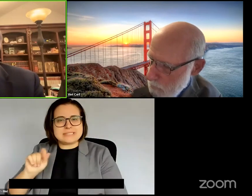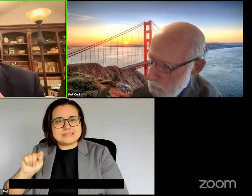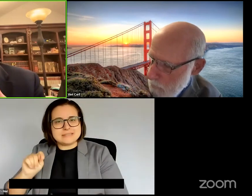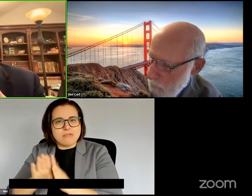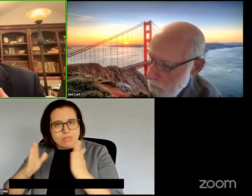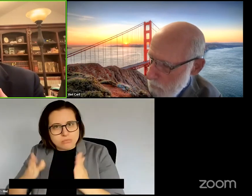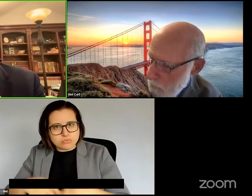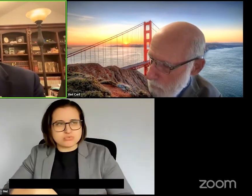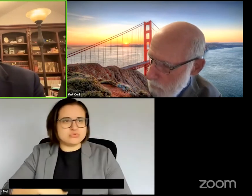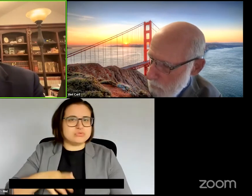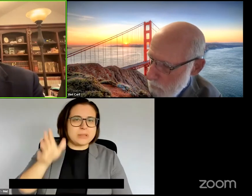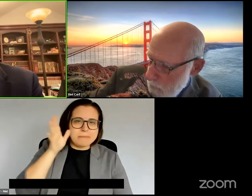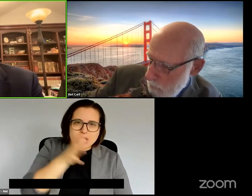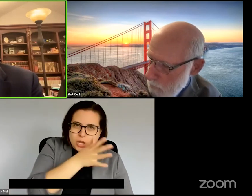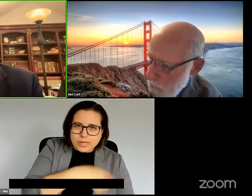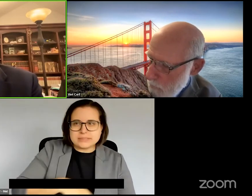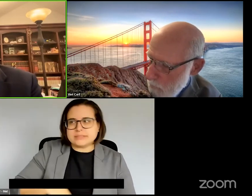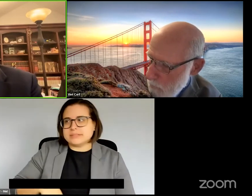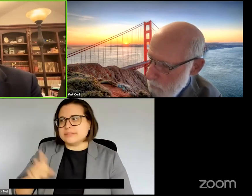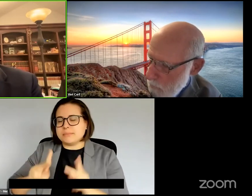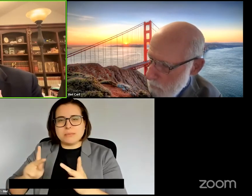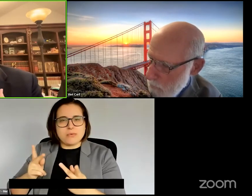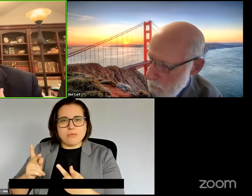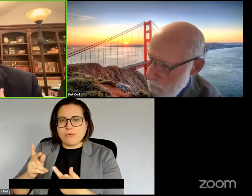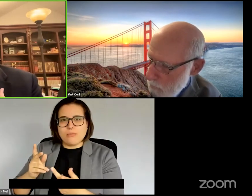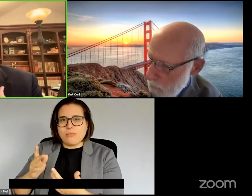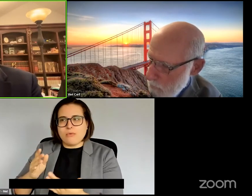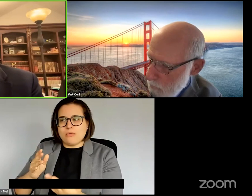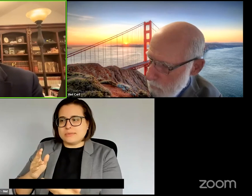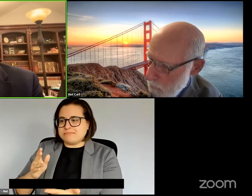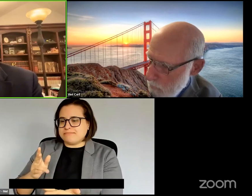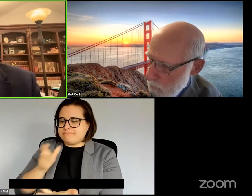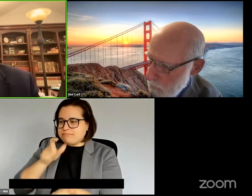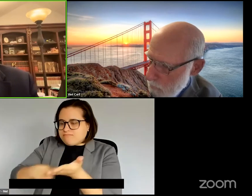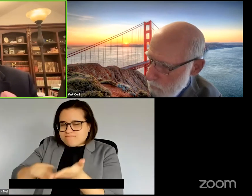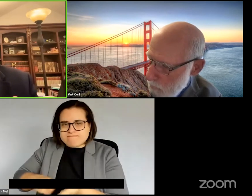people who are inventing the solutions for the next generation and for the particular